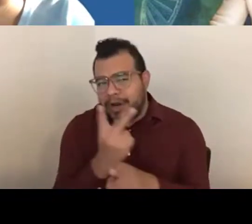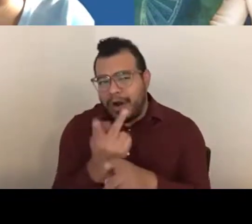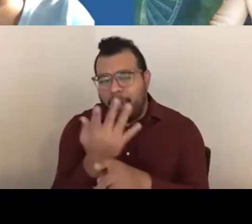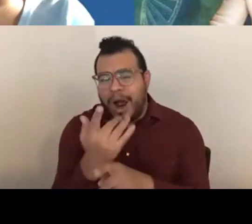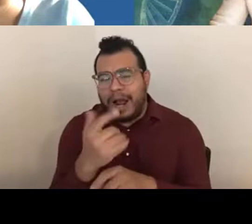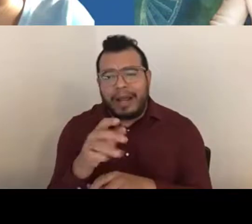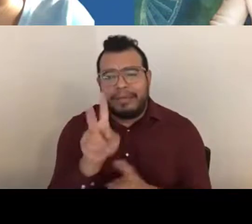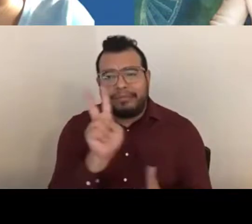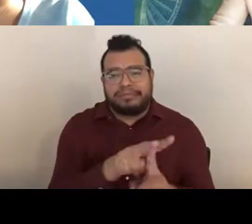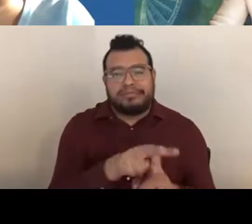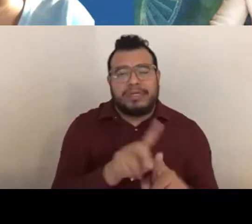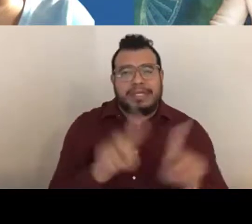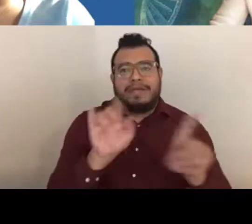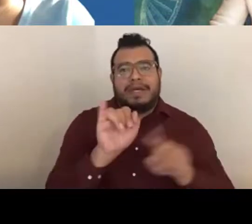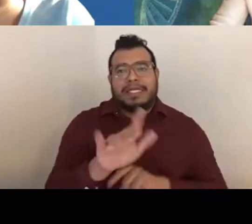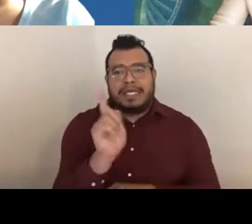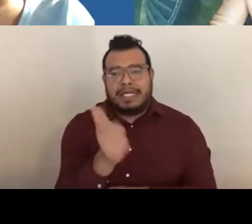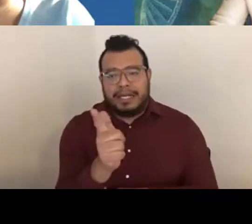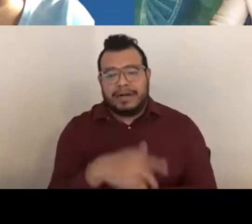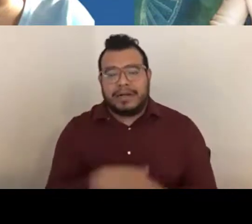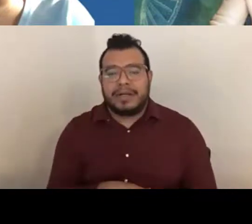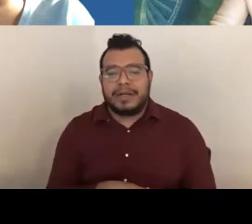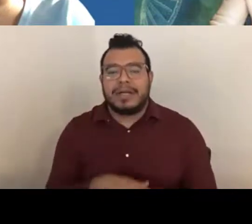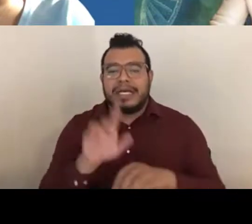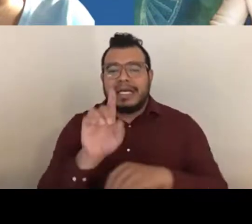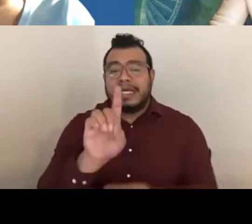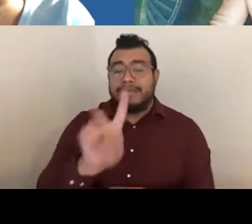That is the Division of Receipt and Referral at NIH.